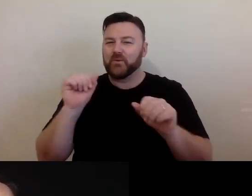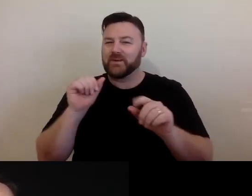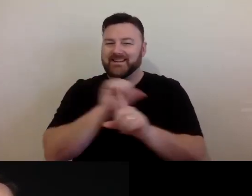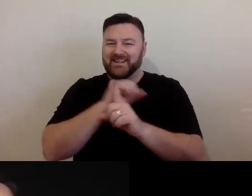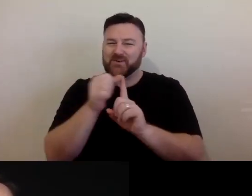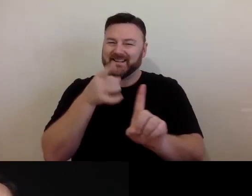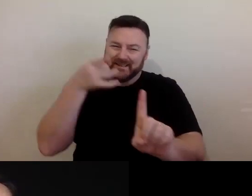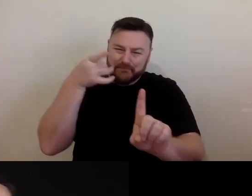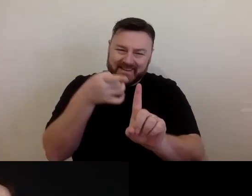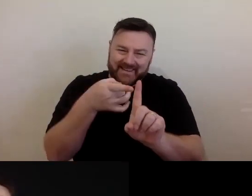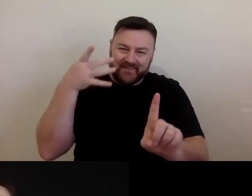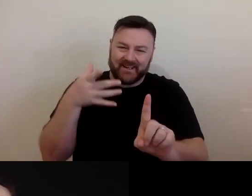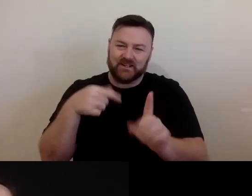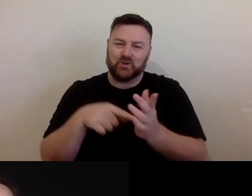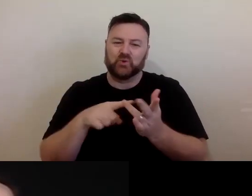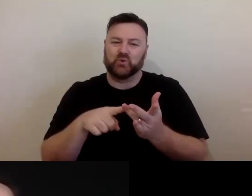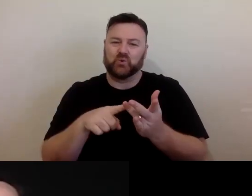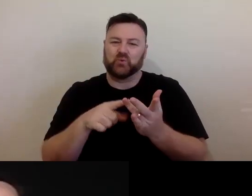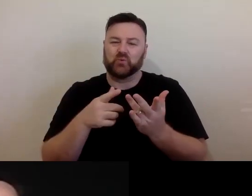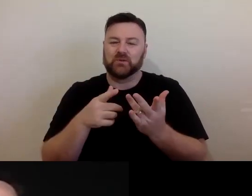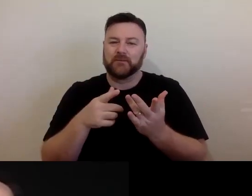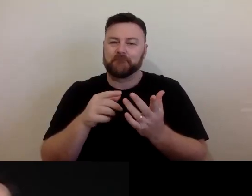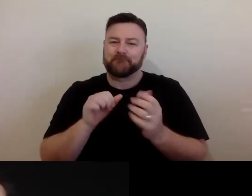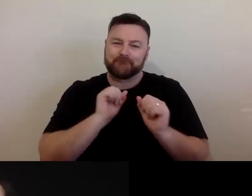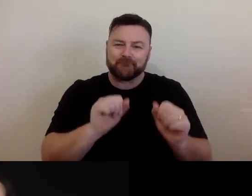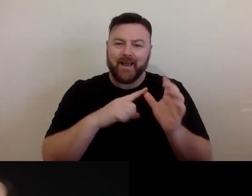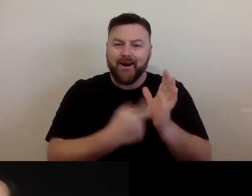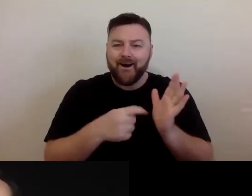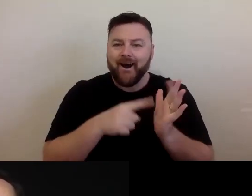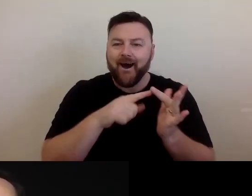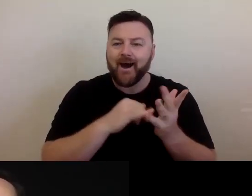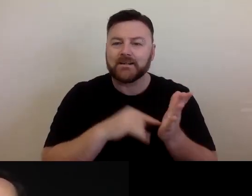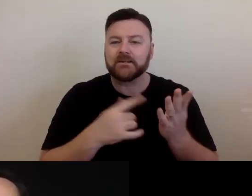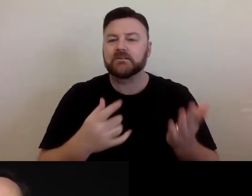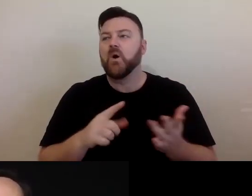specific to - not just the artist or the particular choreography that